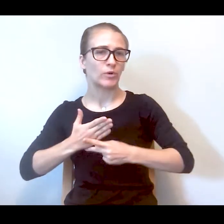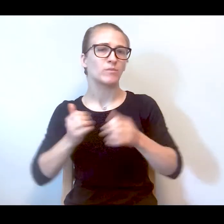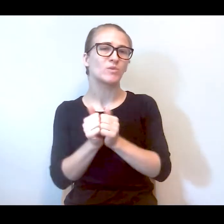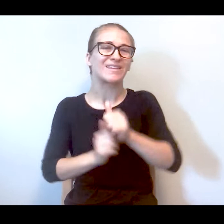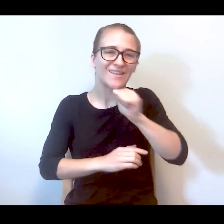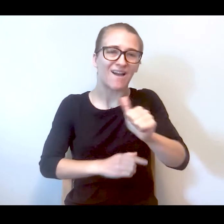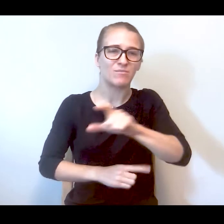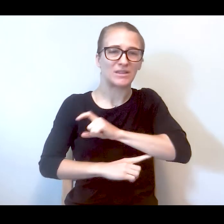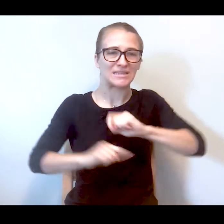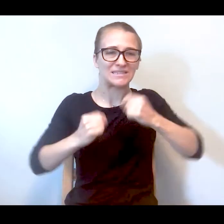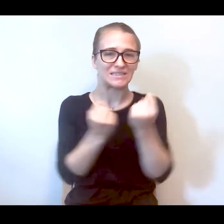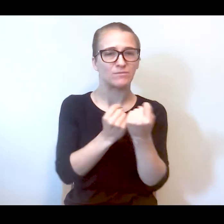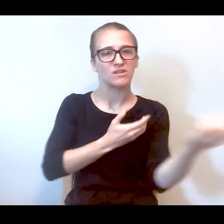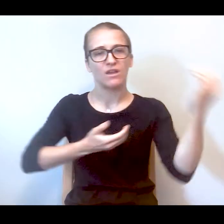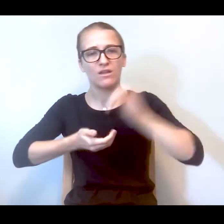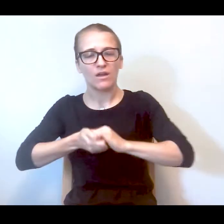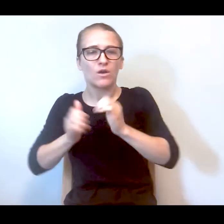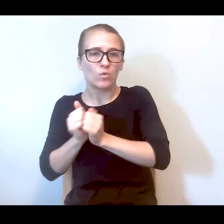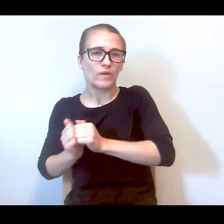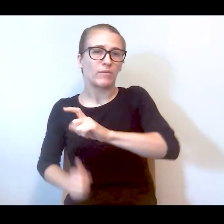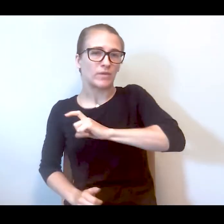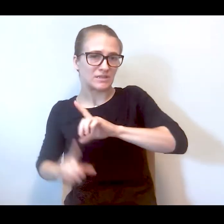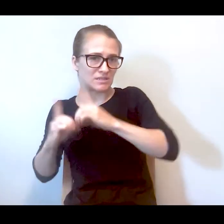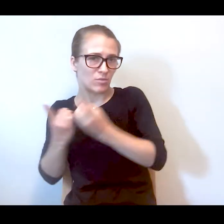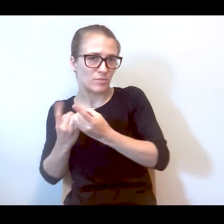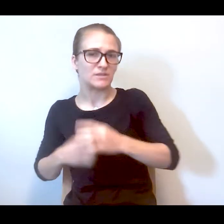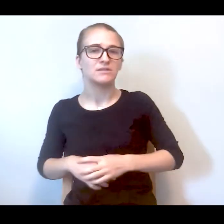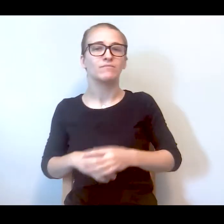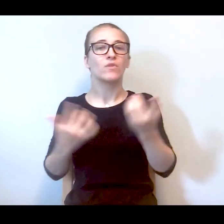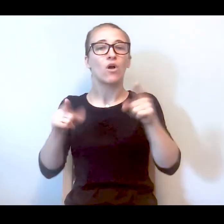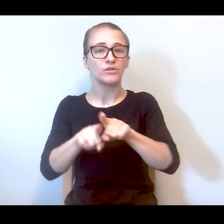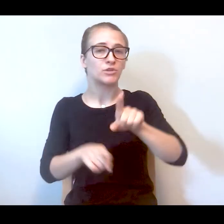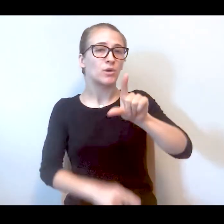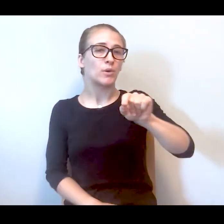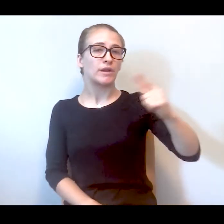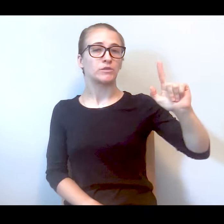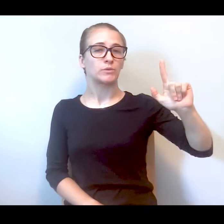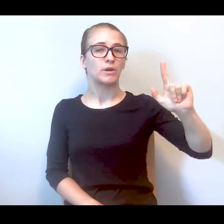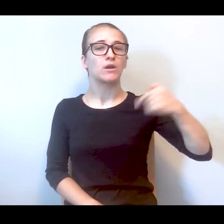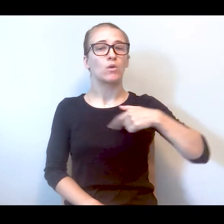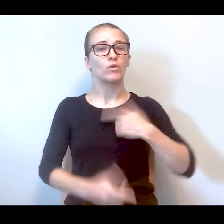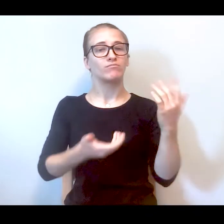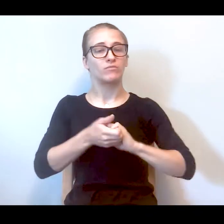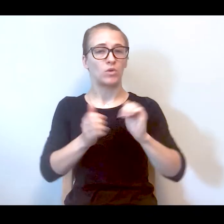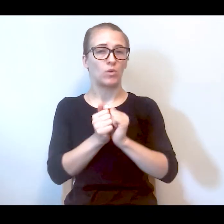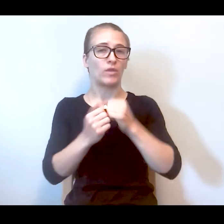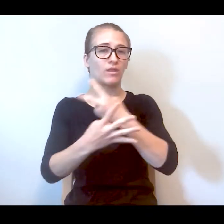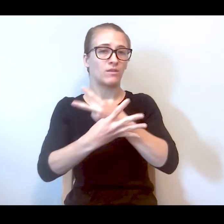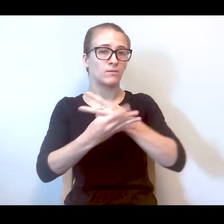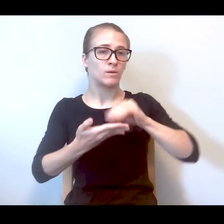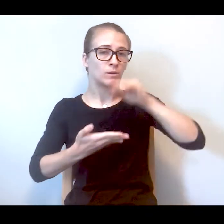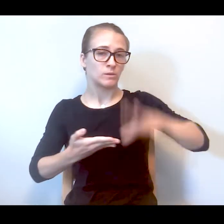at the impact of (audio interference).